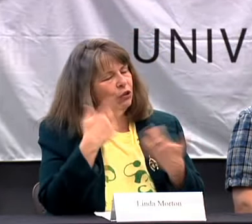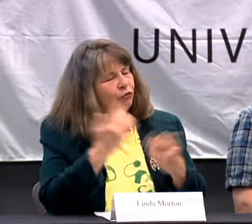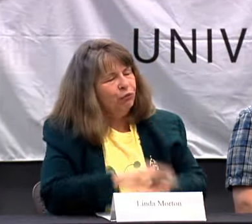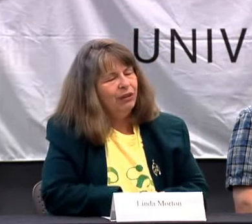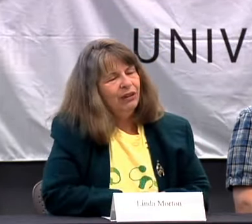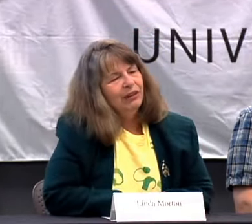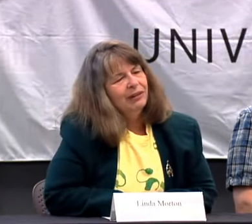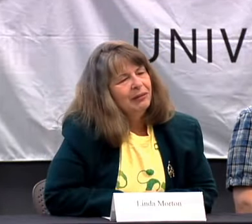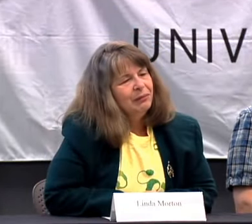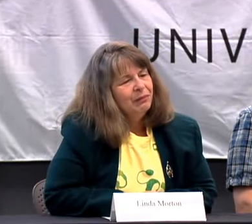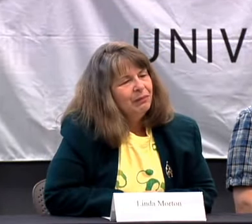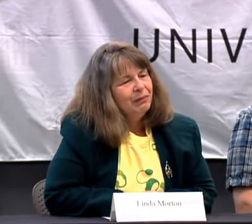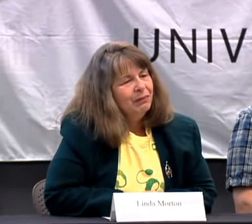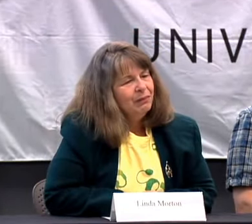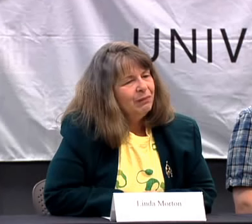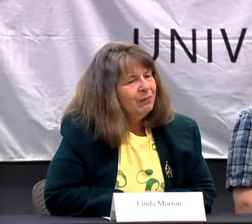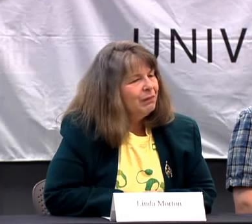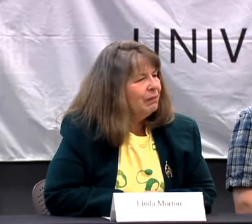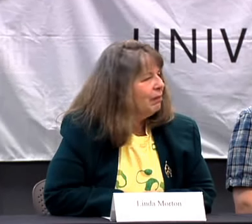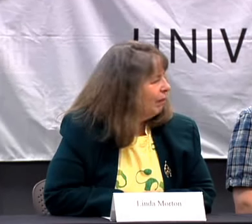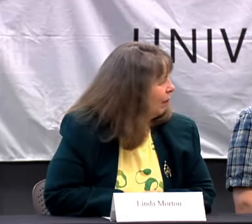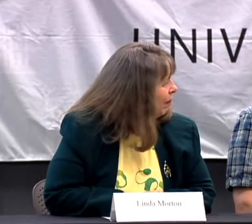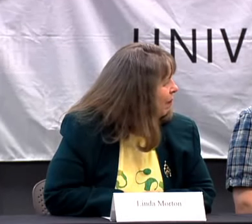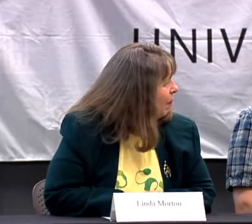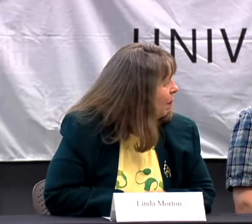SO SHE COULD COMMUNICATE WITH ME AND I WAS THRILLED.